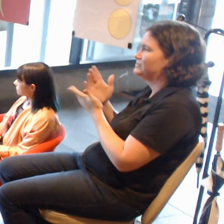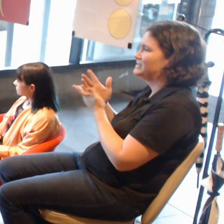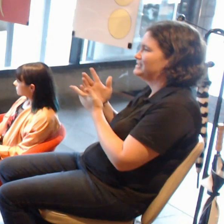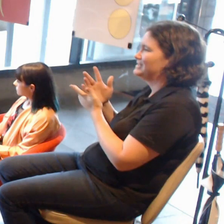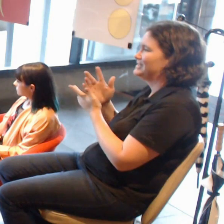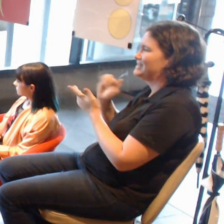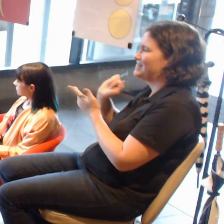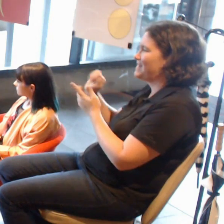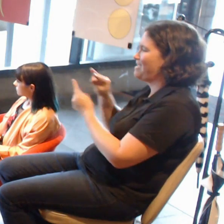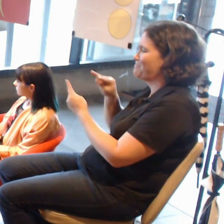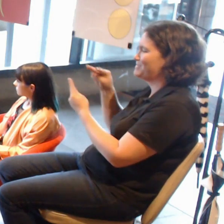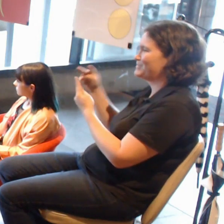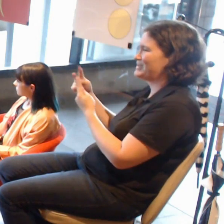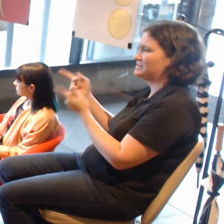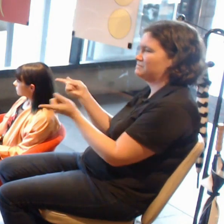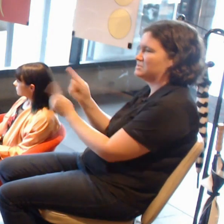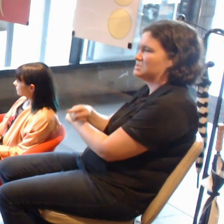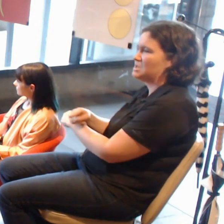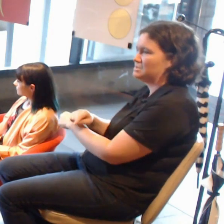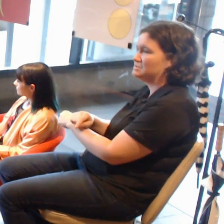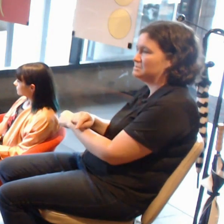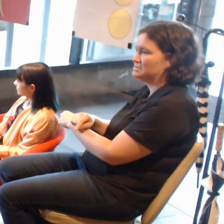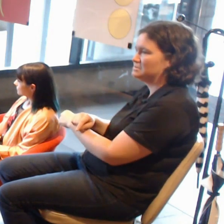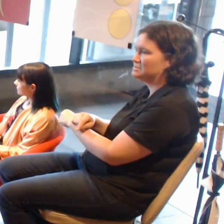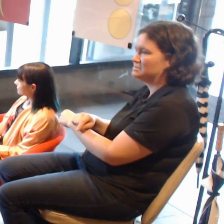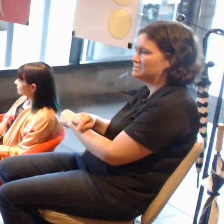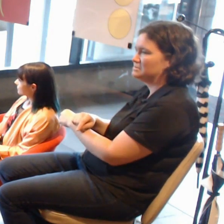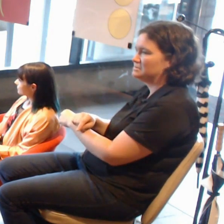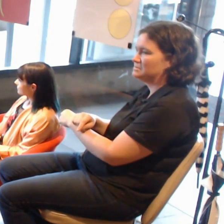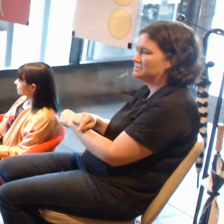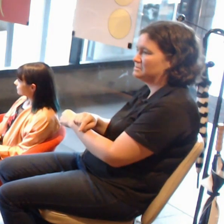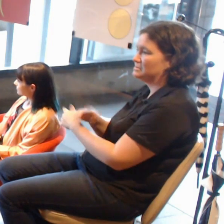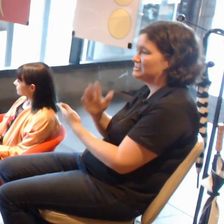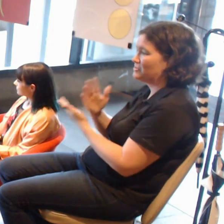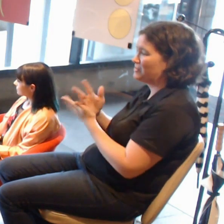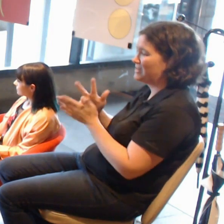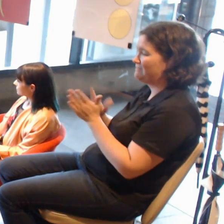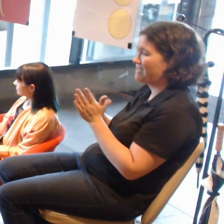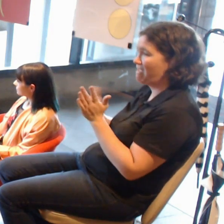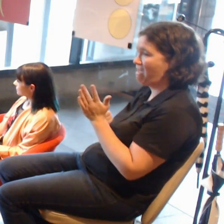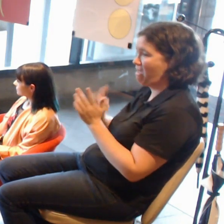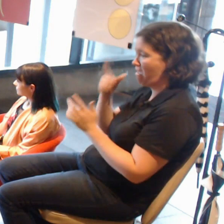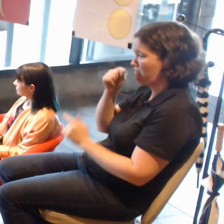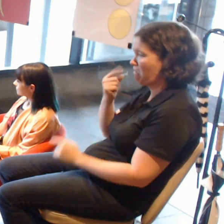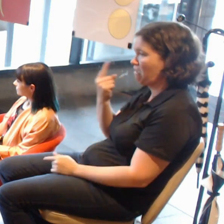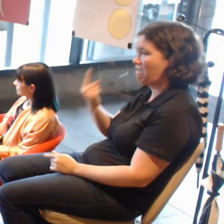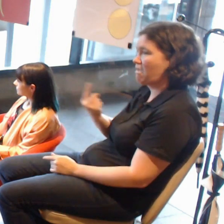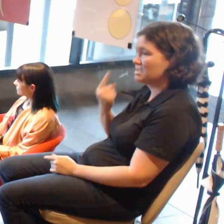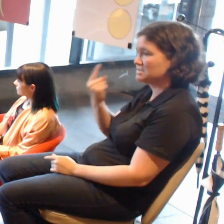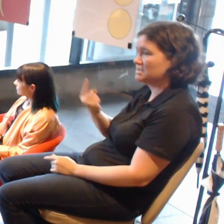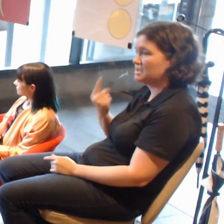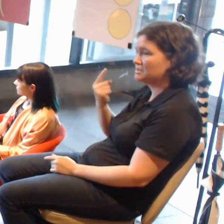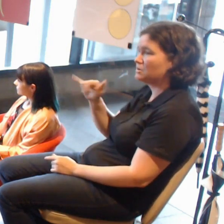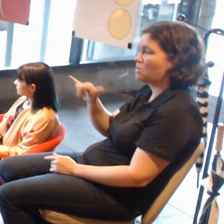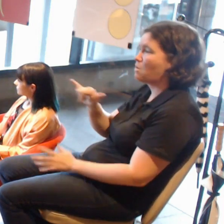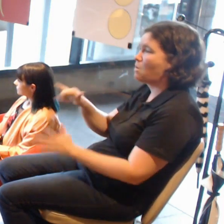To some degree more so in the virtual reality space, where you can be isolated. That also in the AR space where you can add objects,